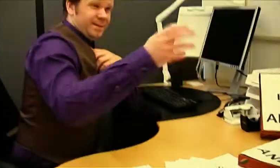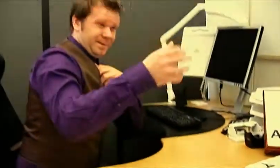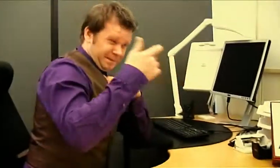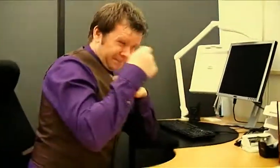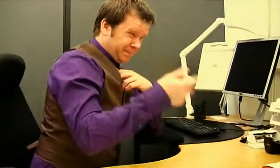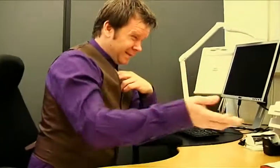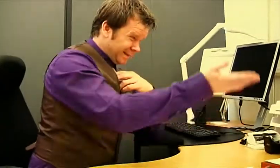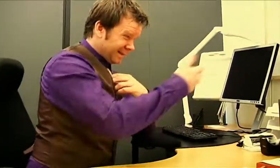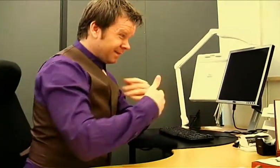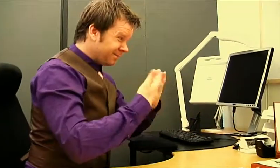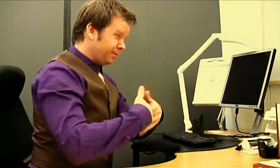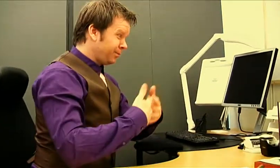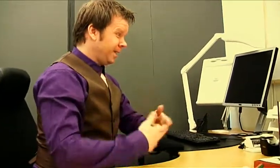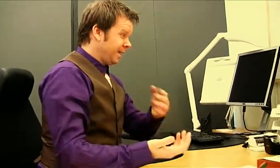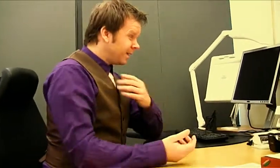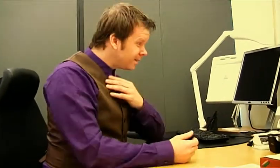Do you think this is gonna work?